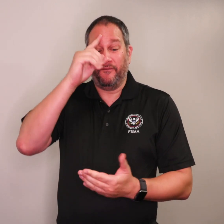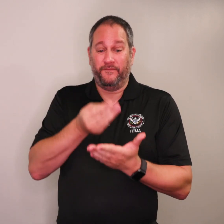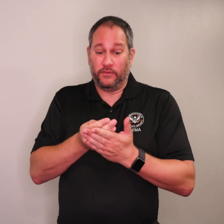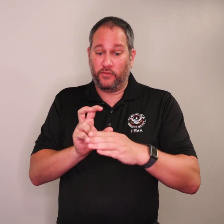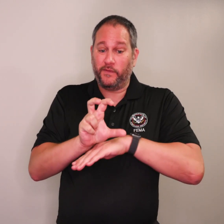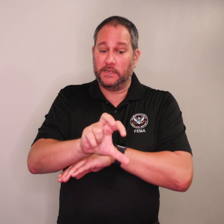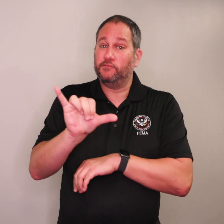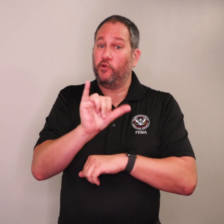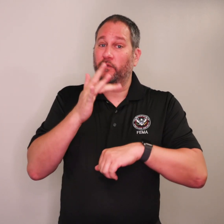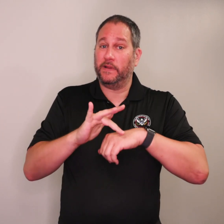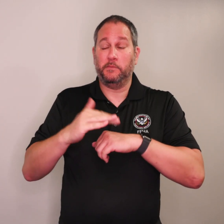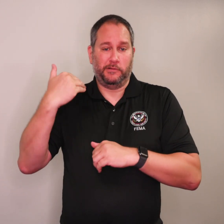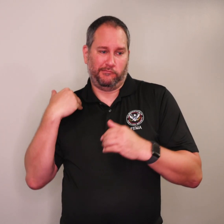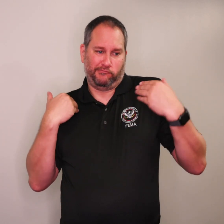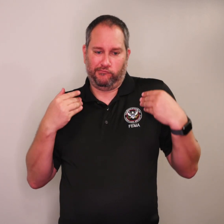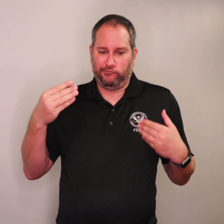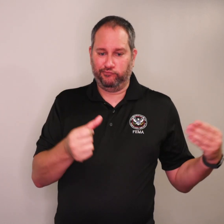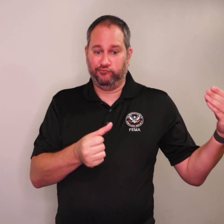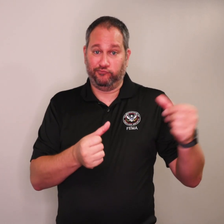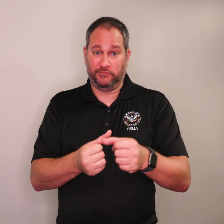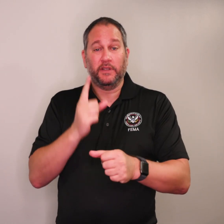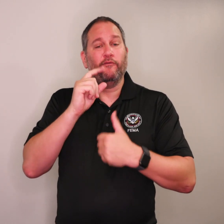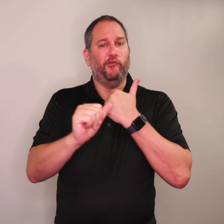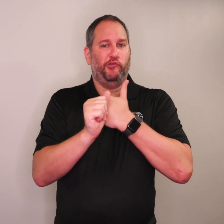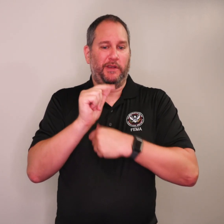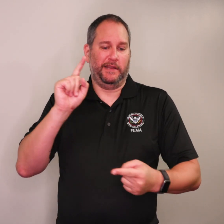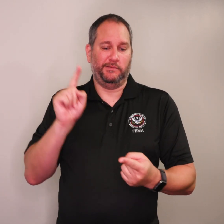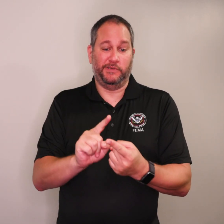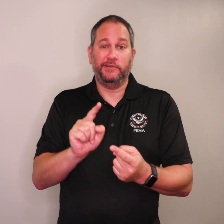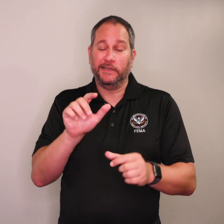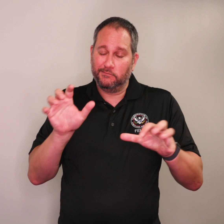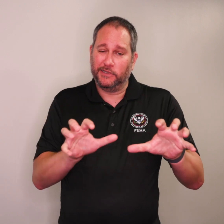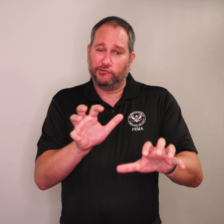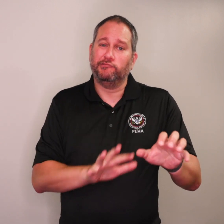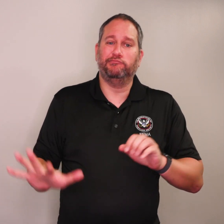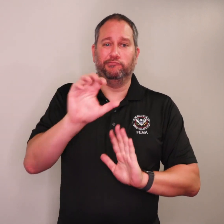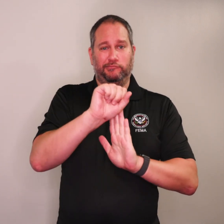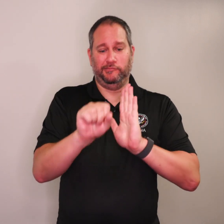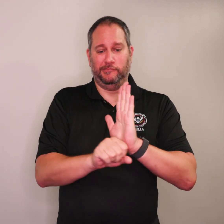Federal funding is also available on a cost sharing basis for hazard mitigation measures statewide.